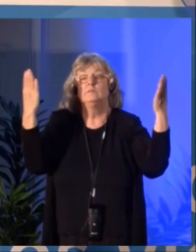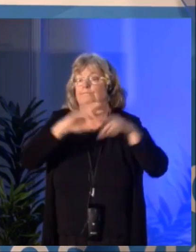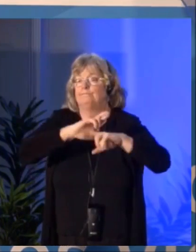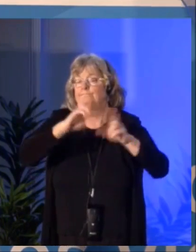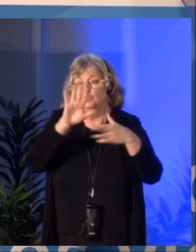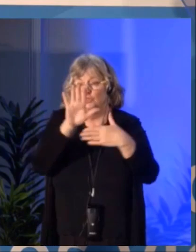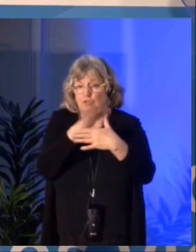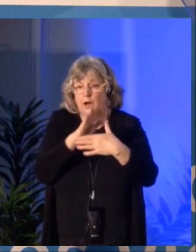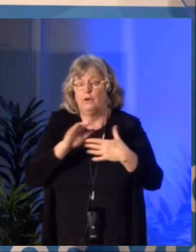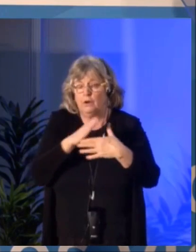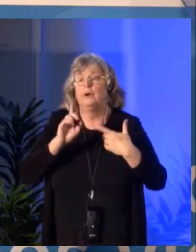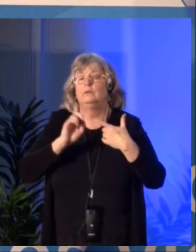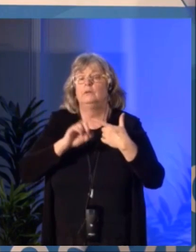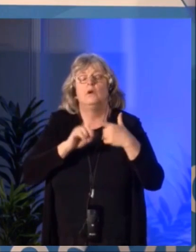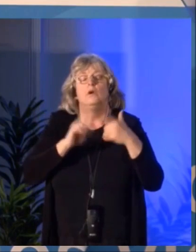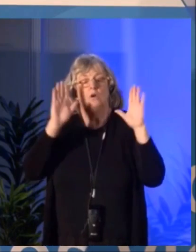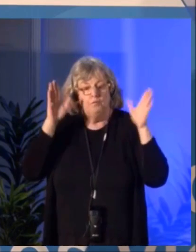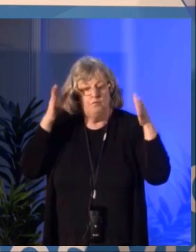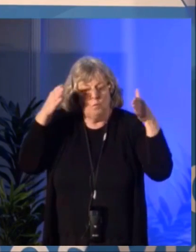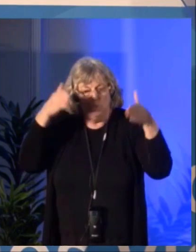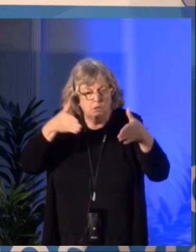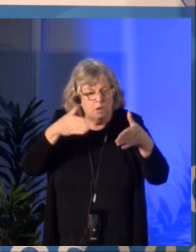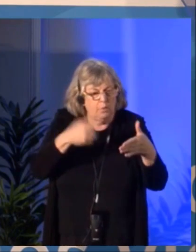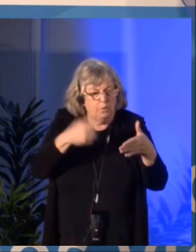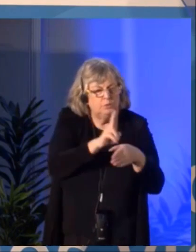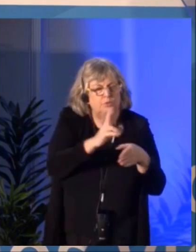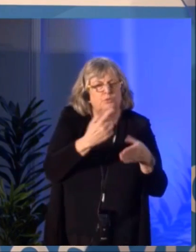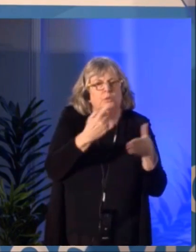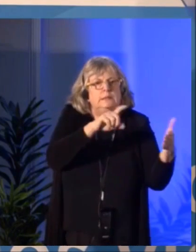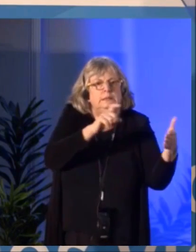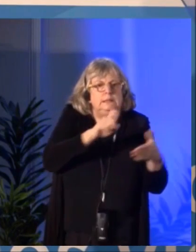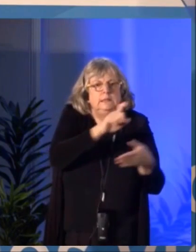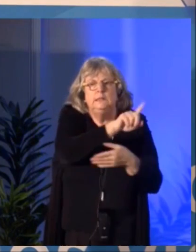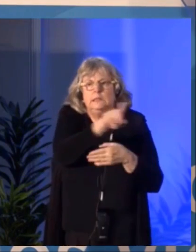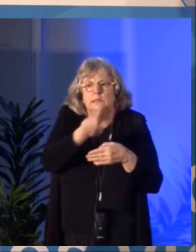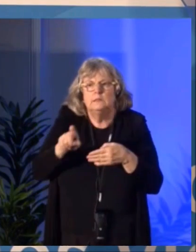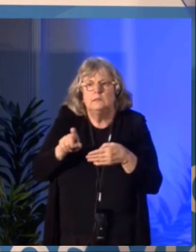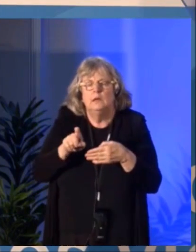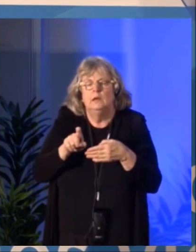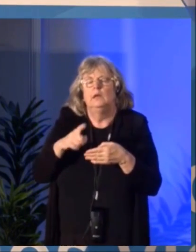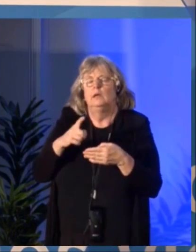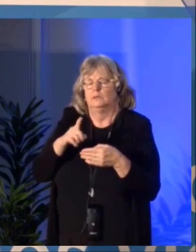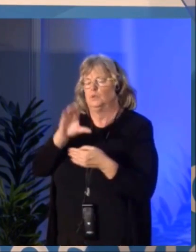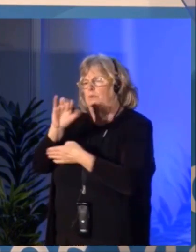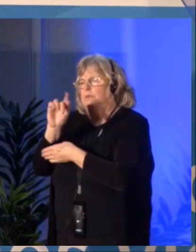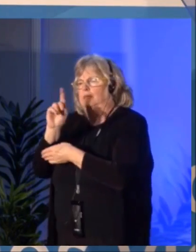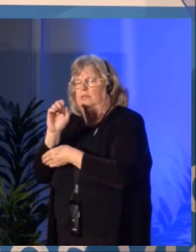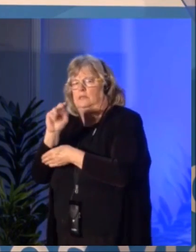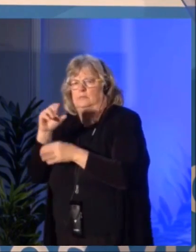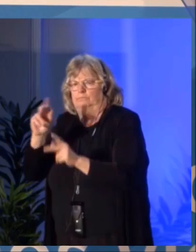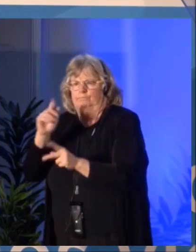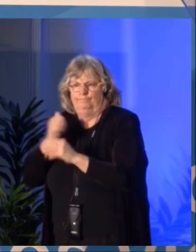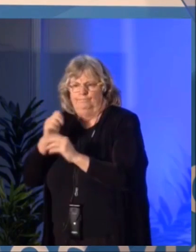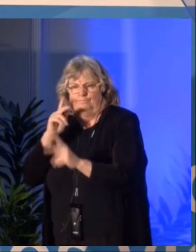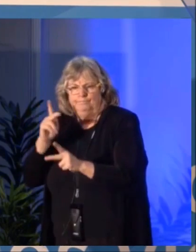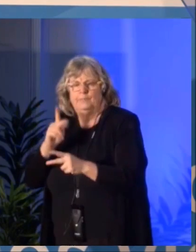Naturally, we will disseminate and share the outcomes of this summit live and offline so that as many